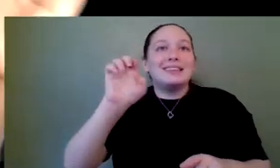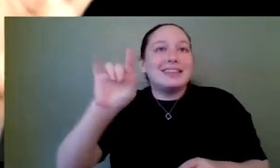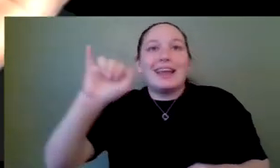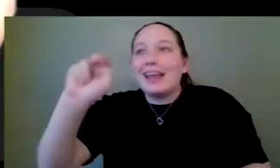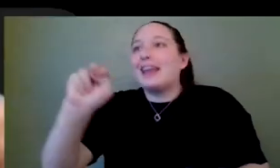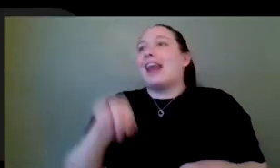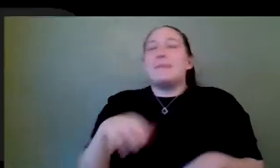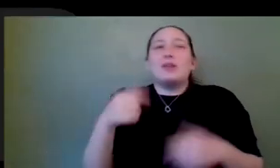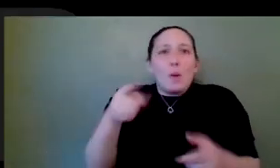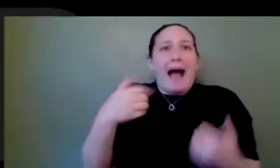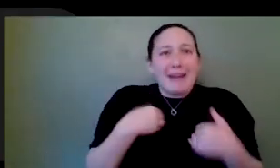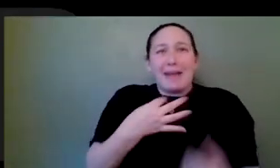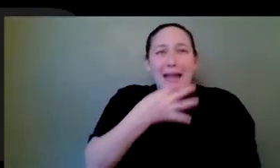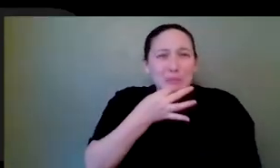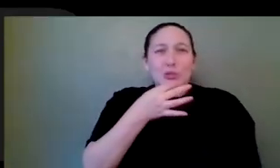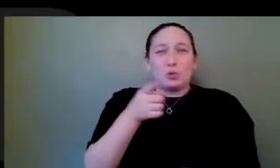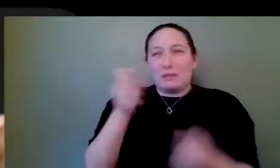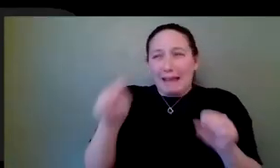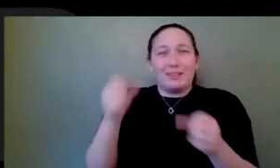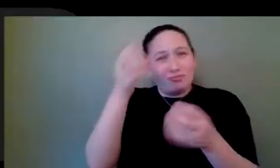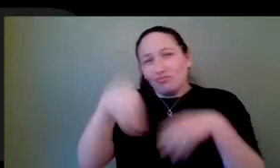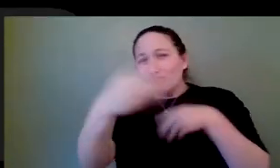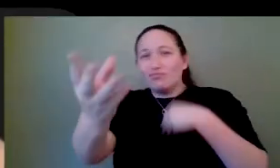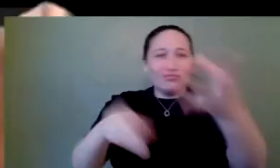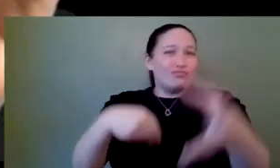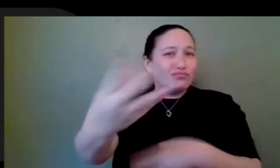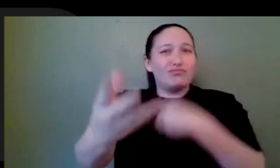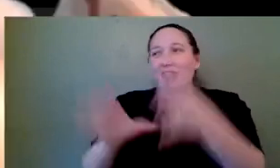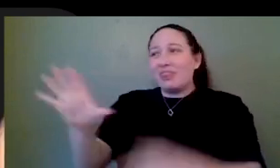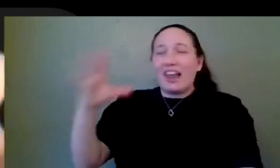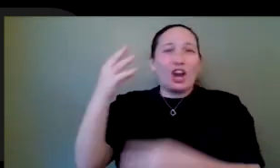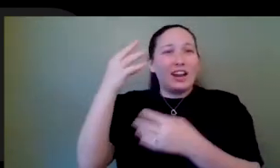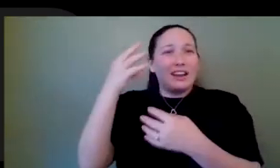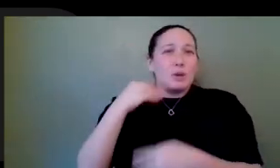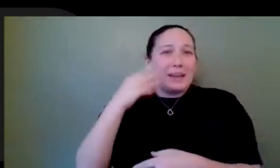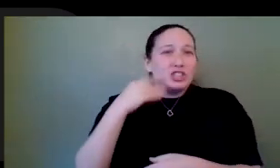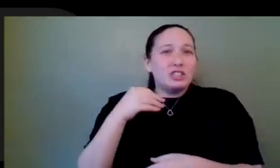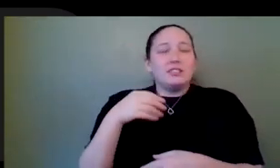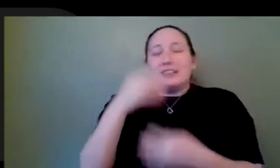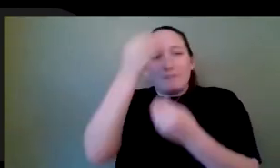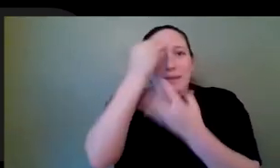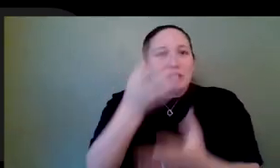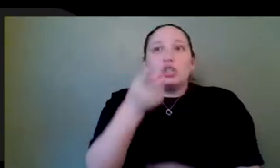information for free via their Twitter, via master class, via anything. So research is key. If you